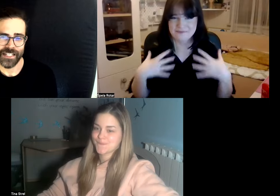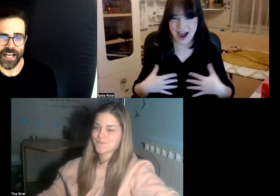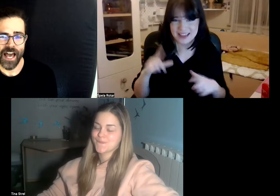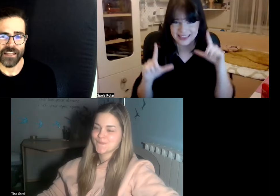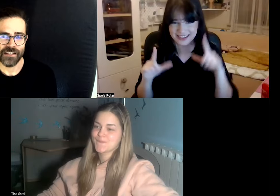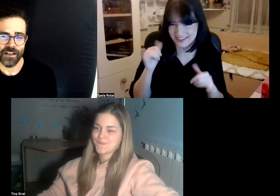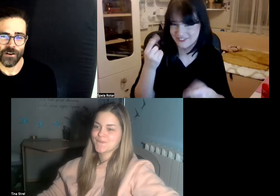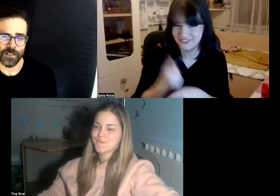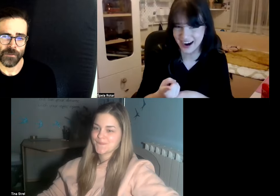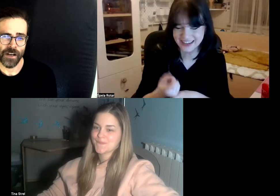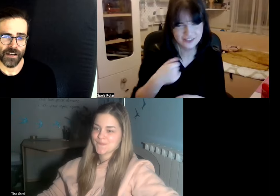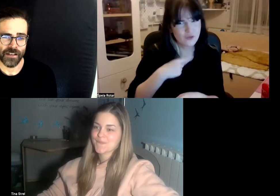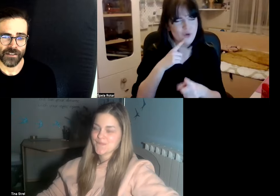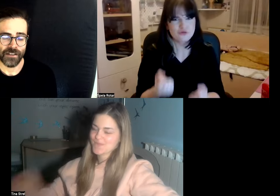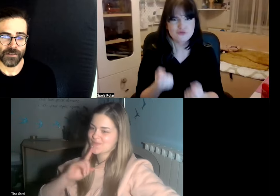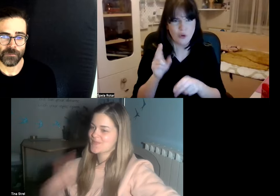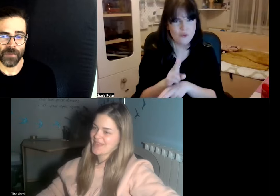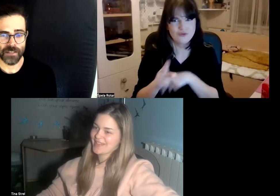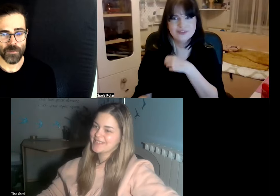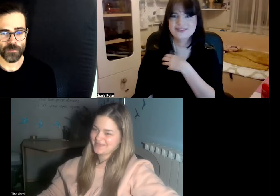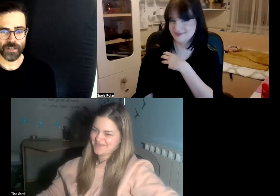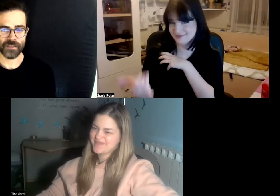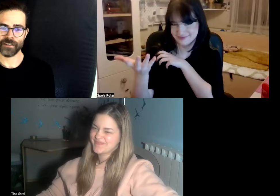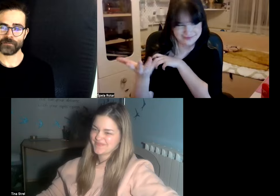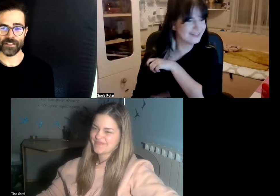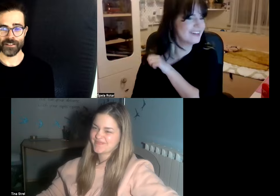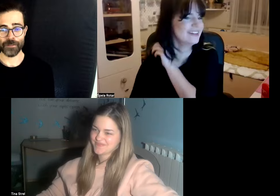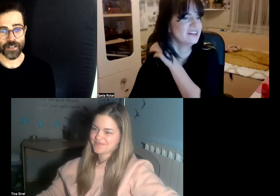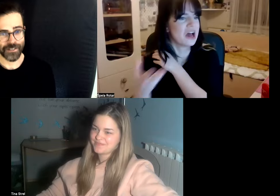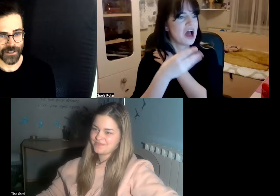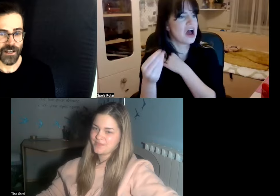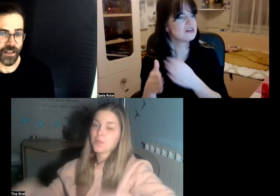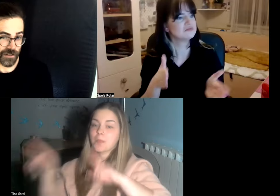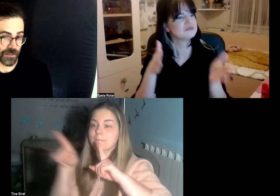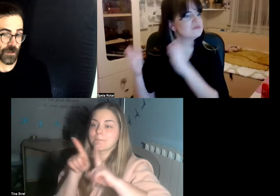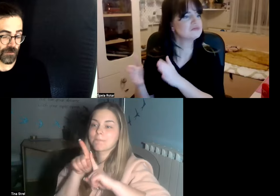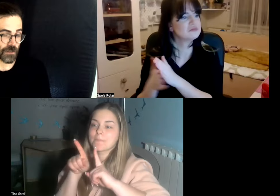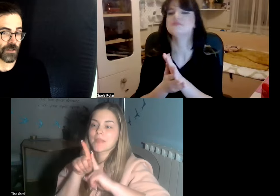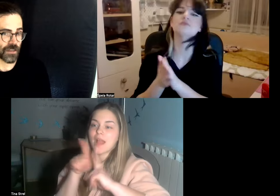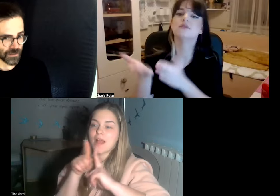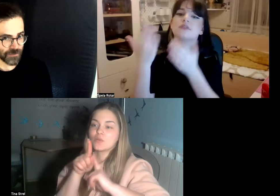sad only by the body movement and facial expressions I think we are very good at that